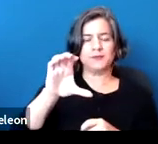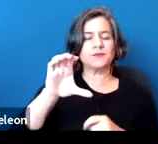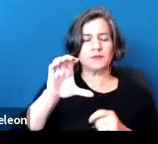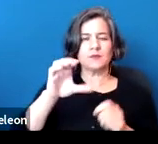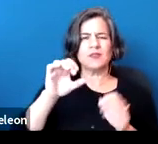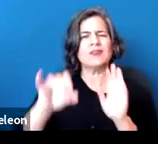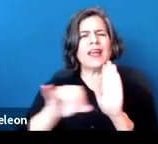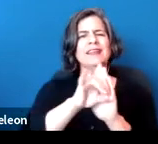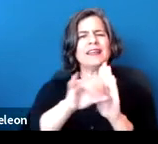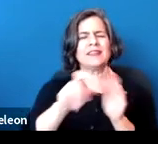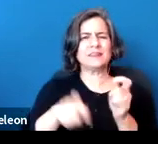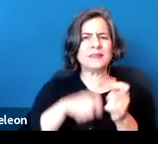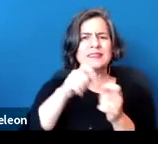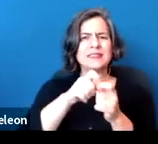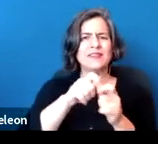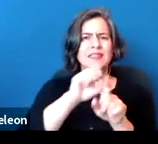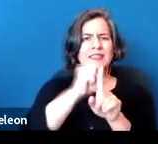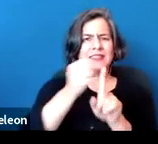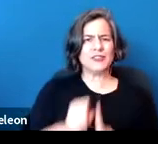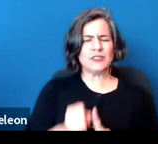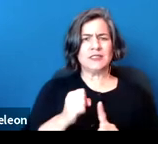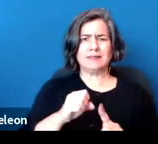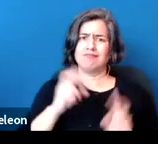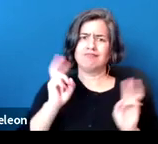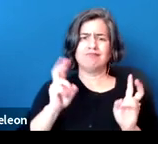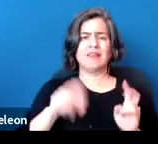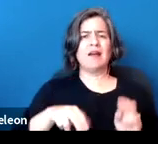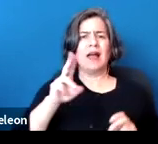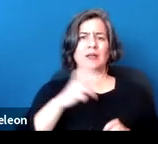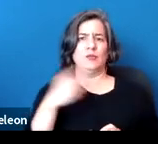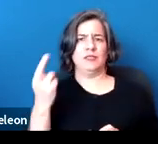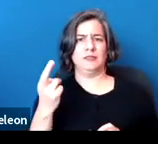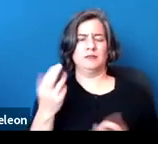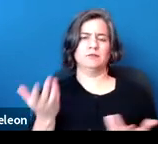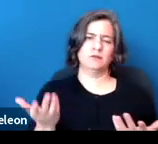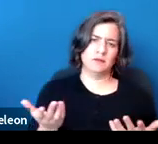for serious outcomes, and these are the things you would expect: respiratory disabilities,